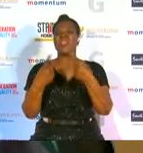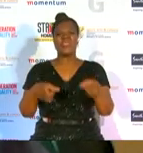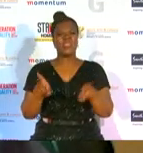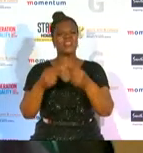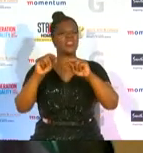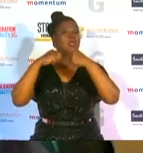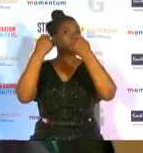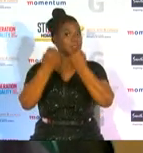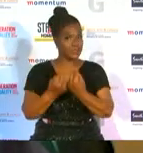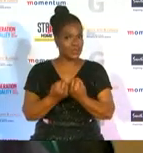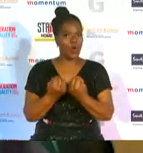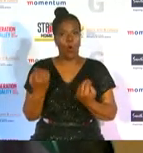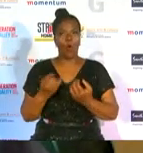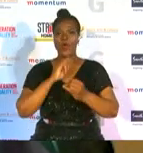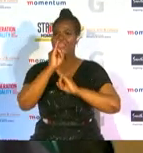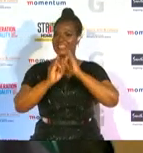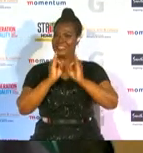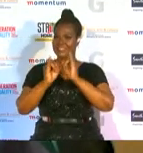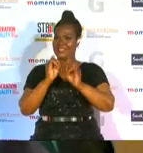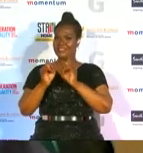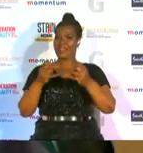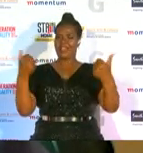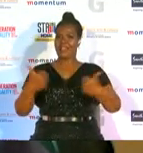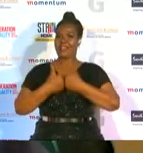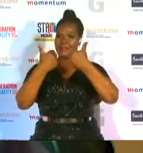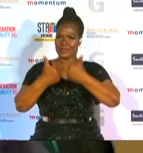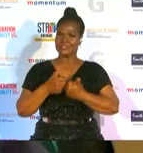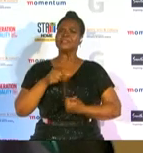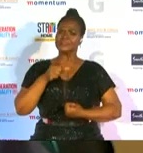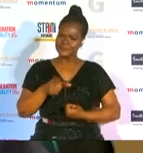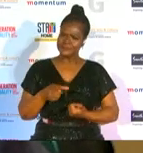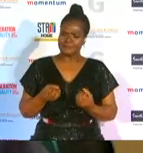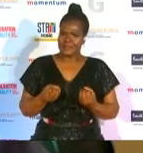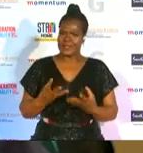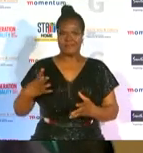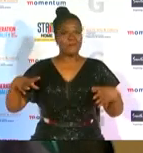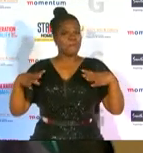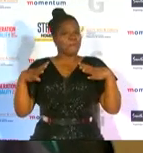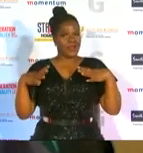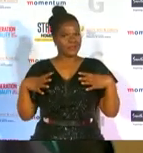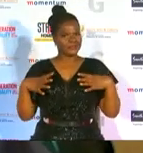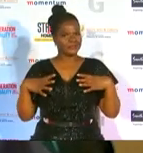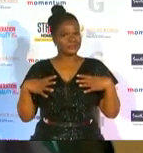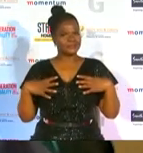at international matches rather instills pride and loyalty in keeping with the